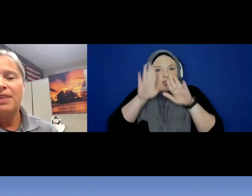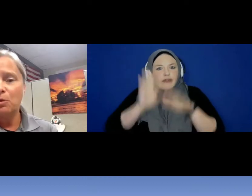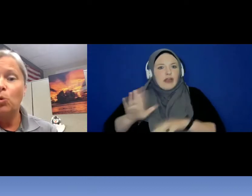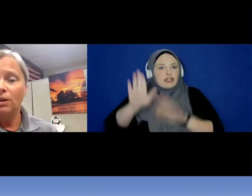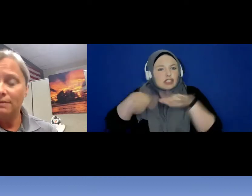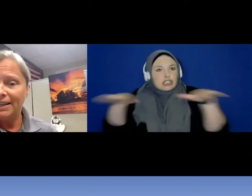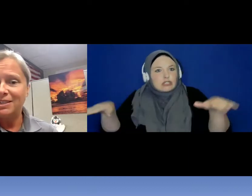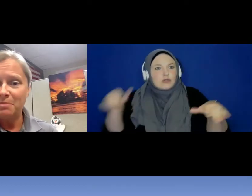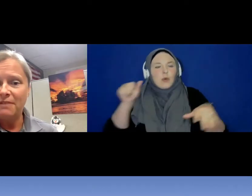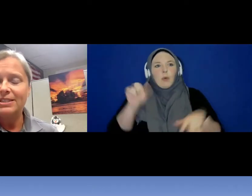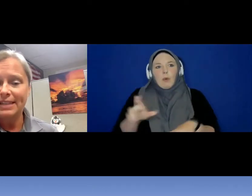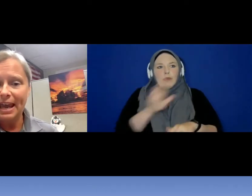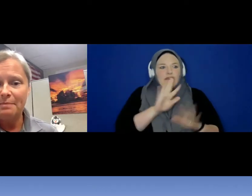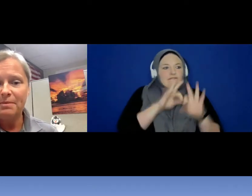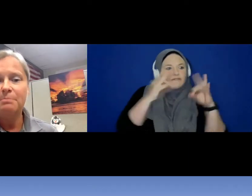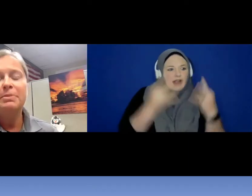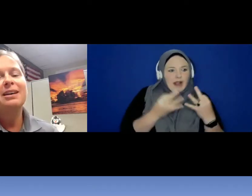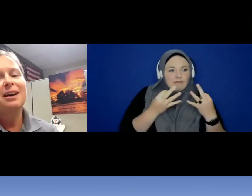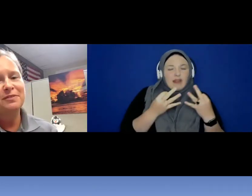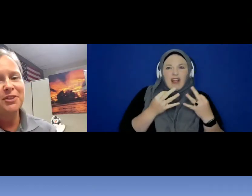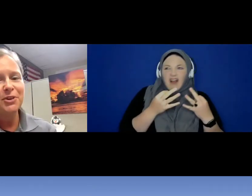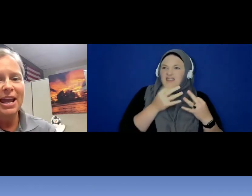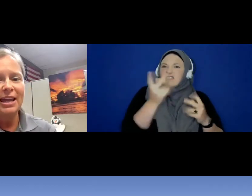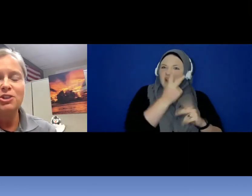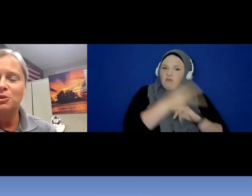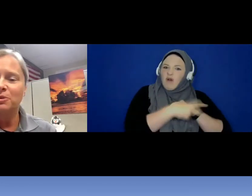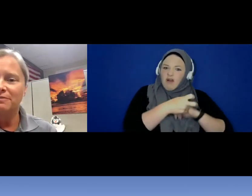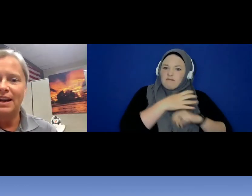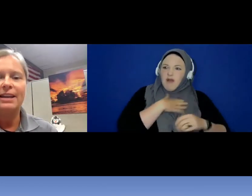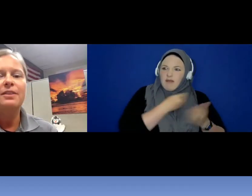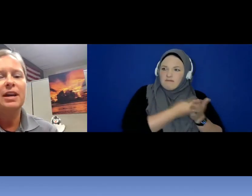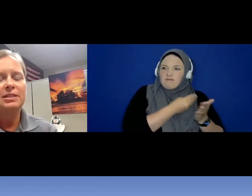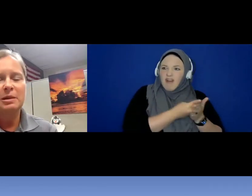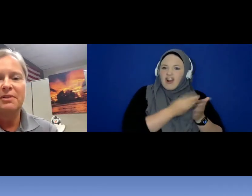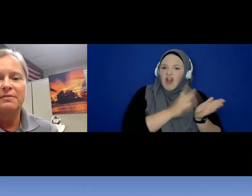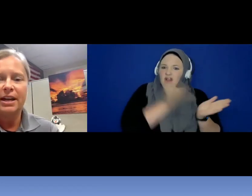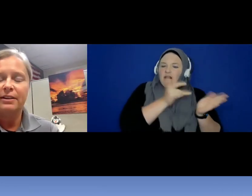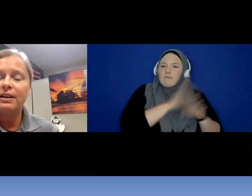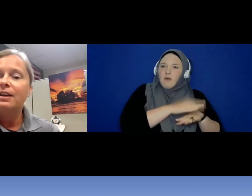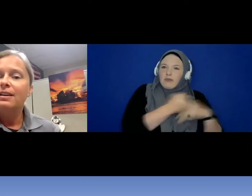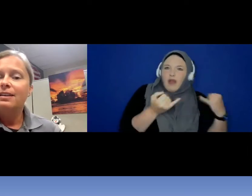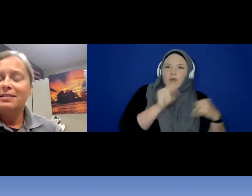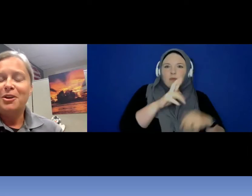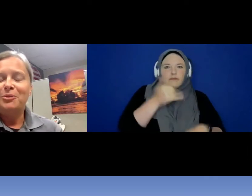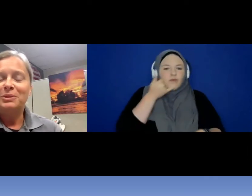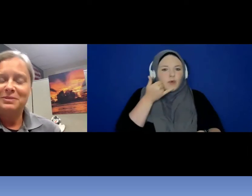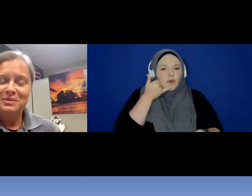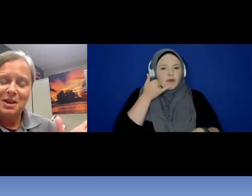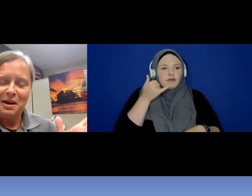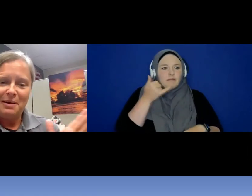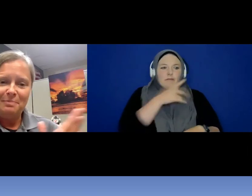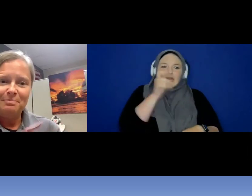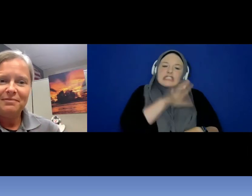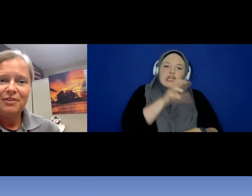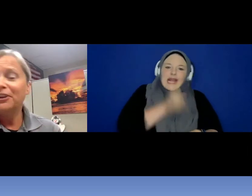they were a victim of a scam because of their age, they are afraid that some of their you know,